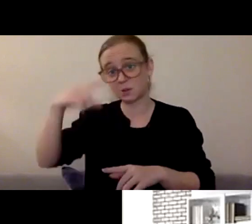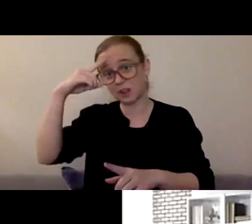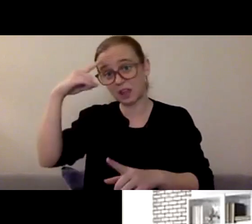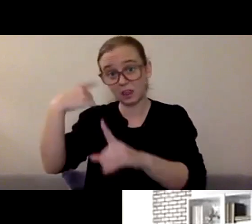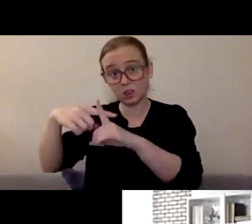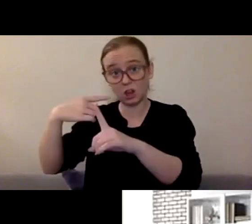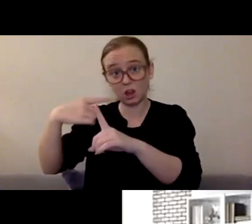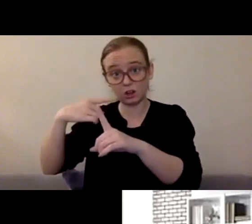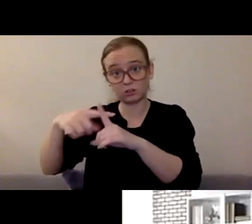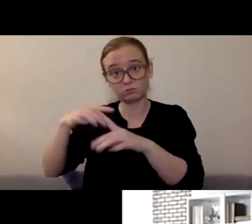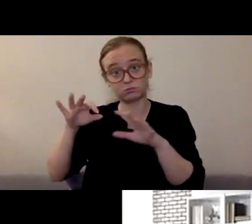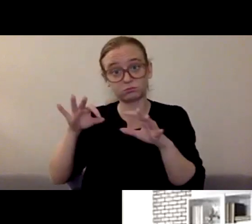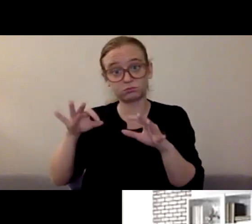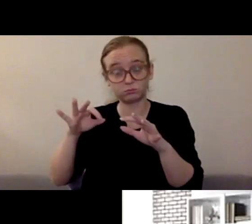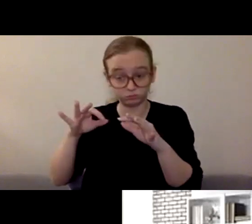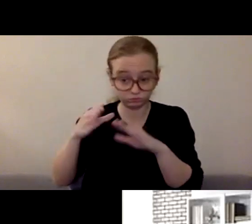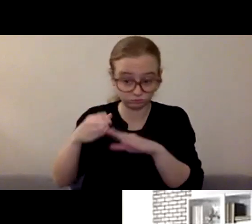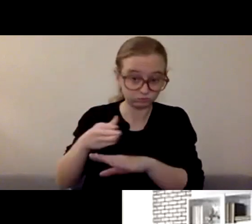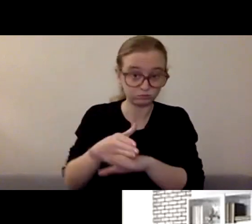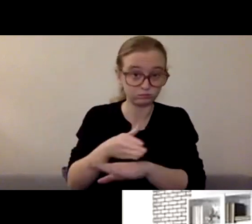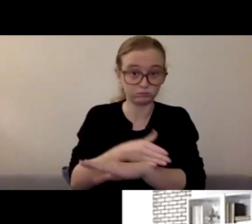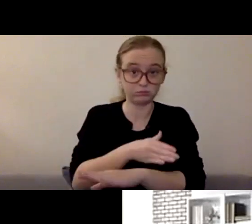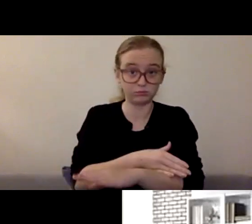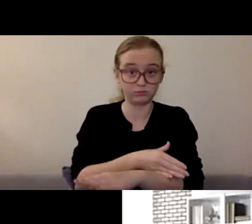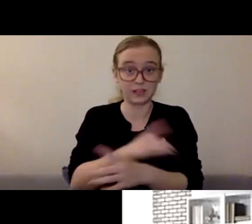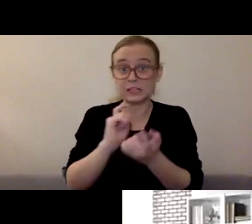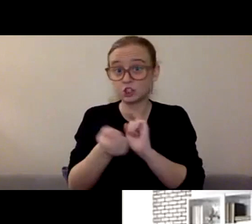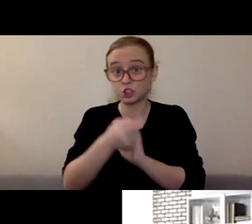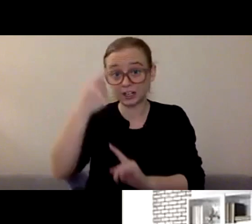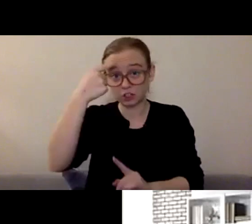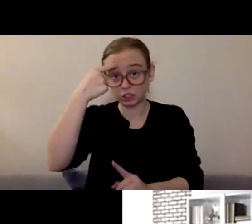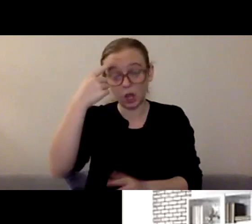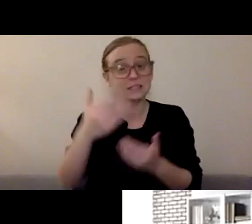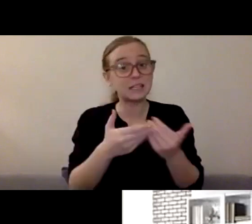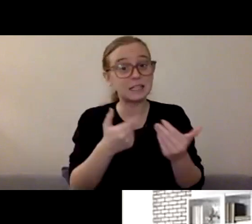but changing thoughts leads to your feelings changing. And that's the way we can care for ourselves